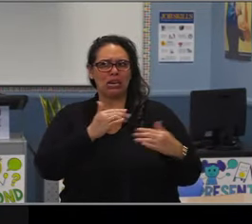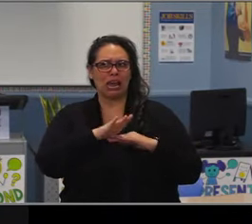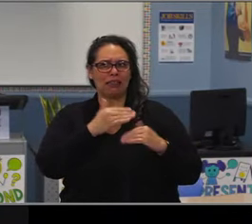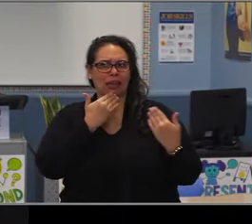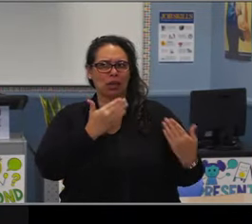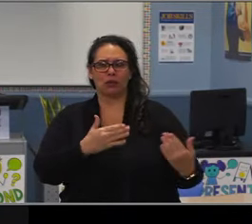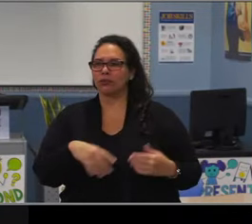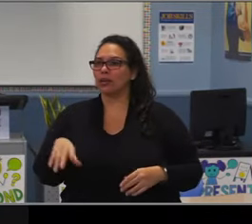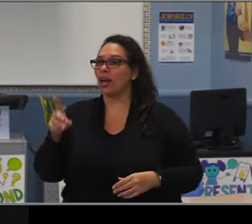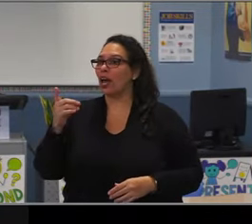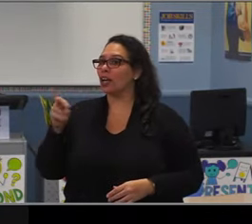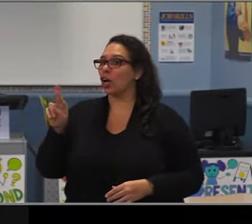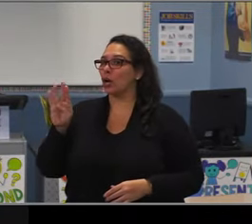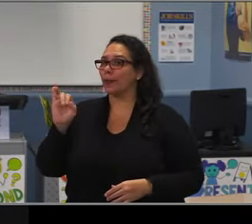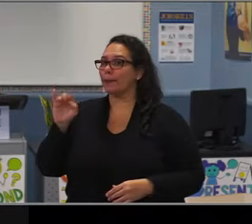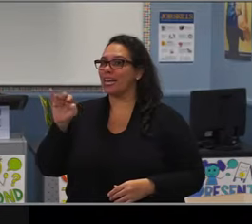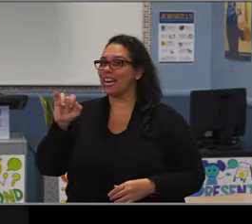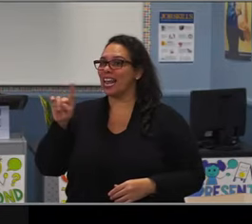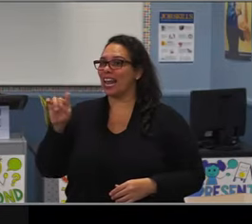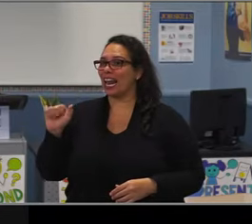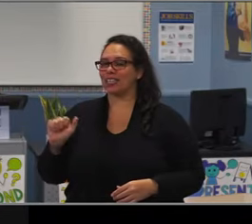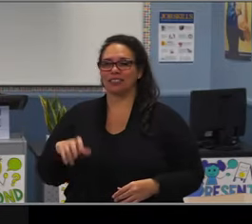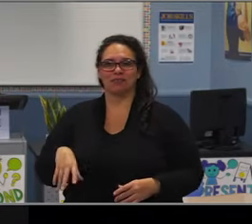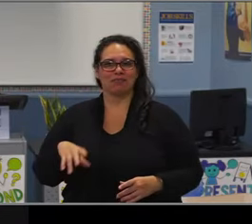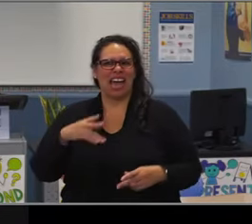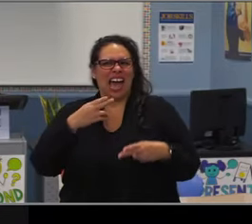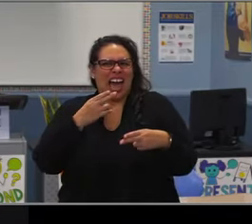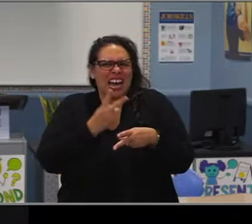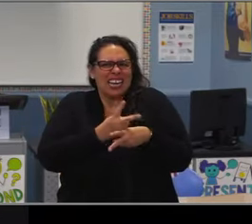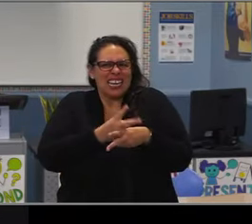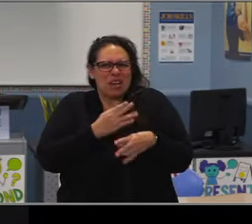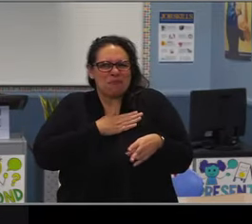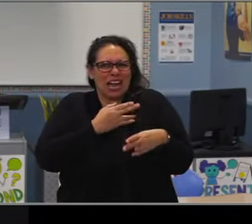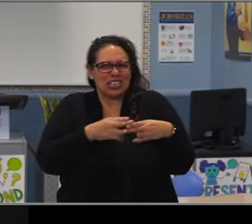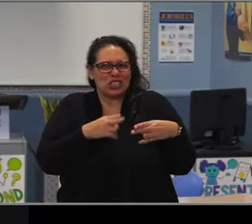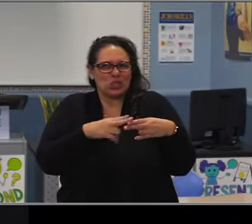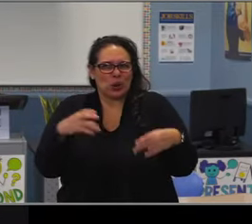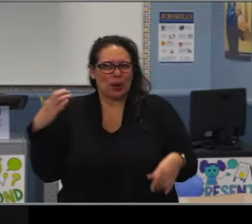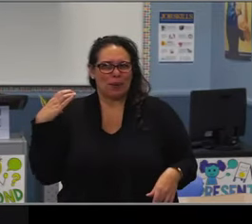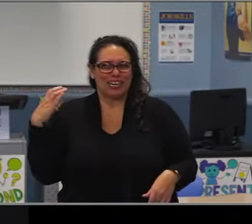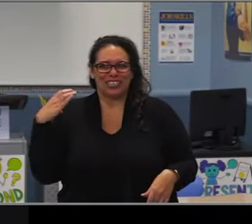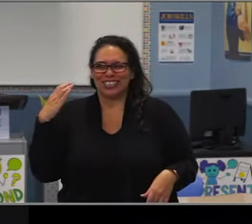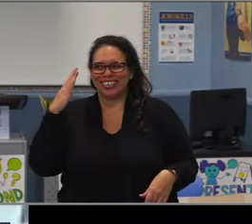It's great to know that you'll be nearby leading the efforts to build an African-American cultural center